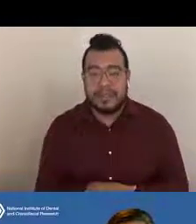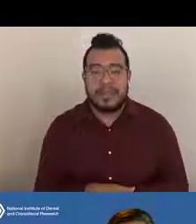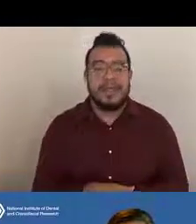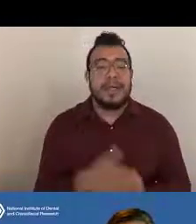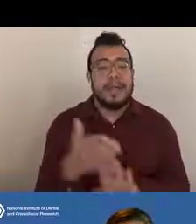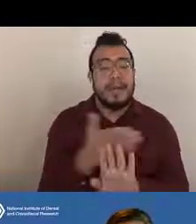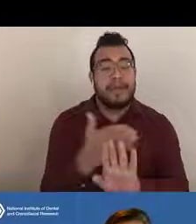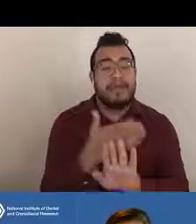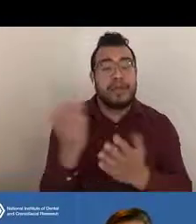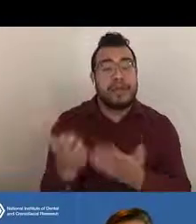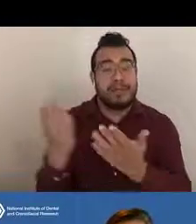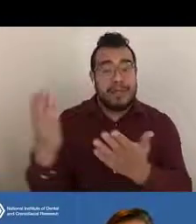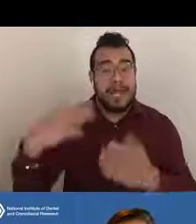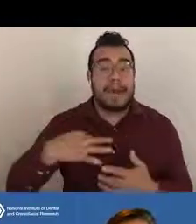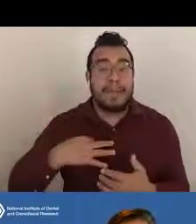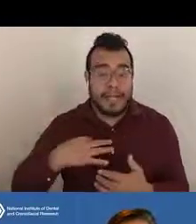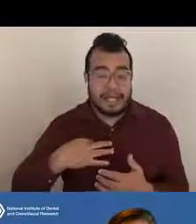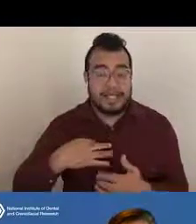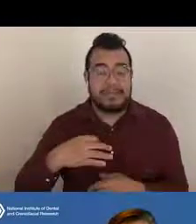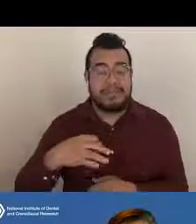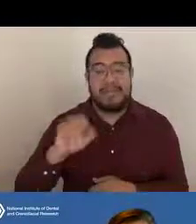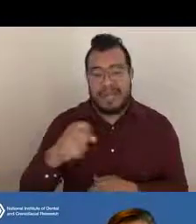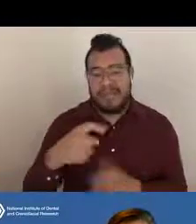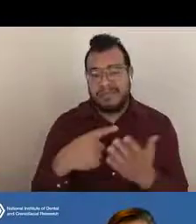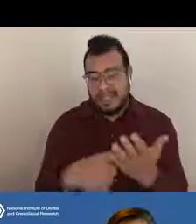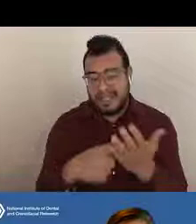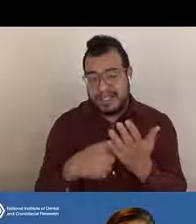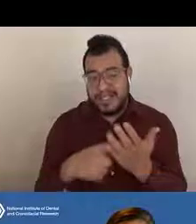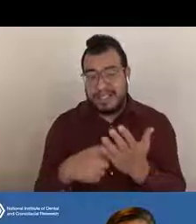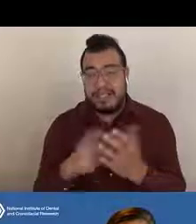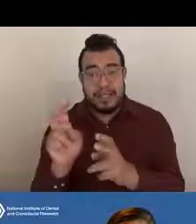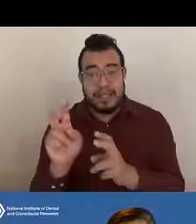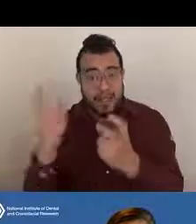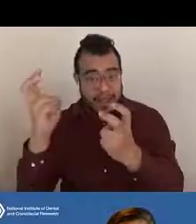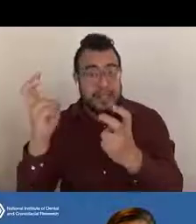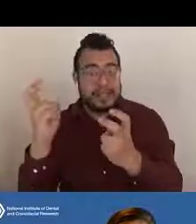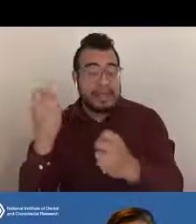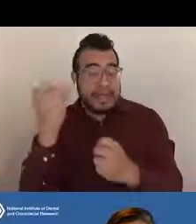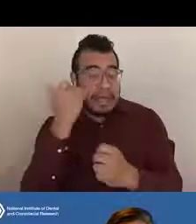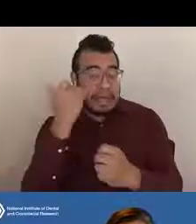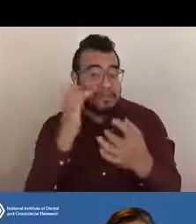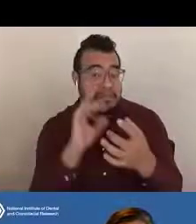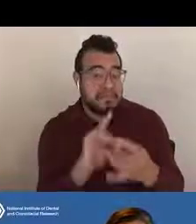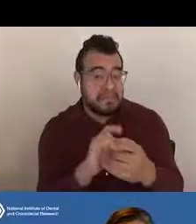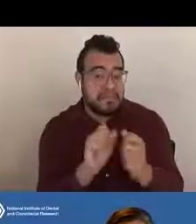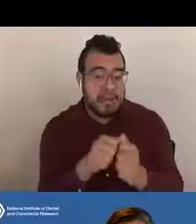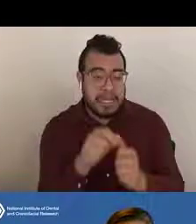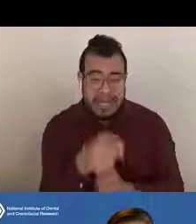you can discuss the application topics if they're relevant for that particular IC.